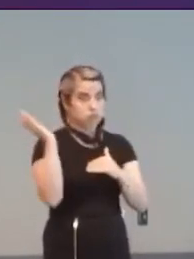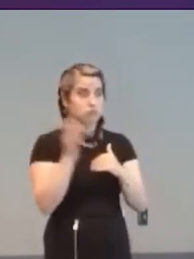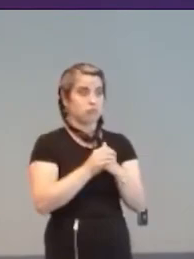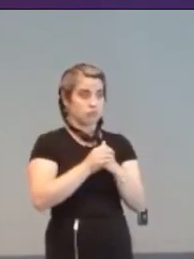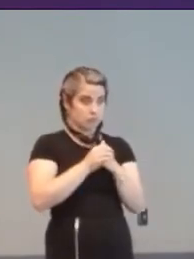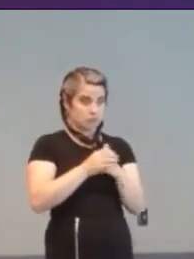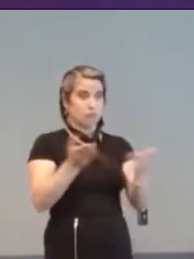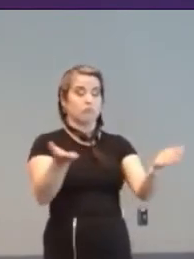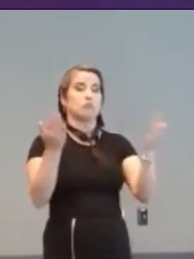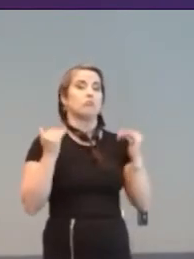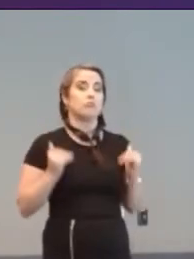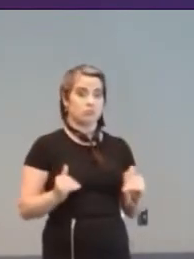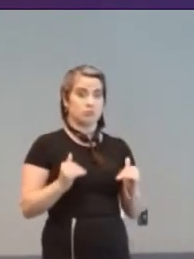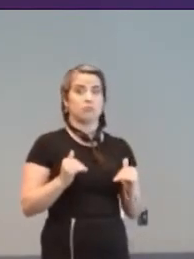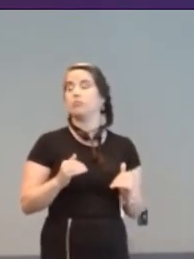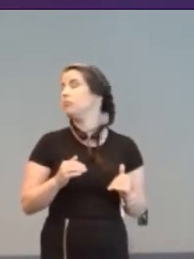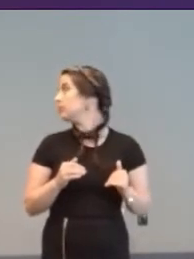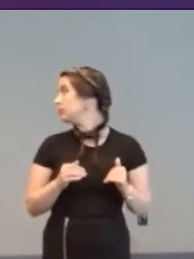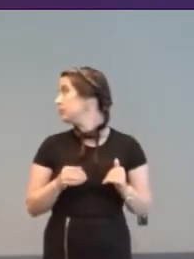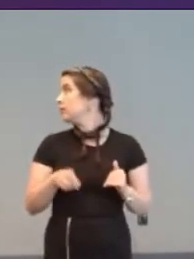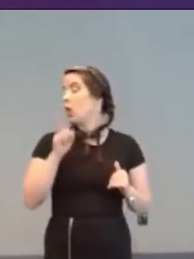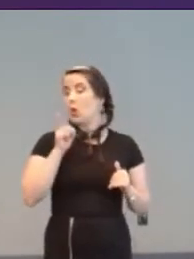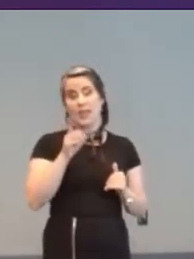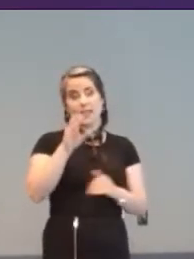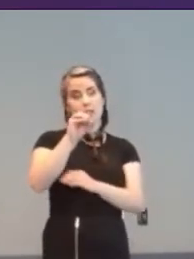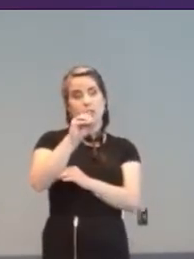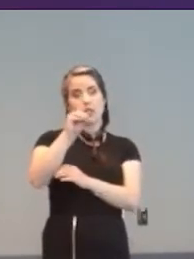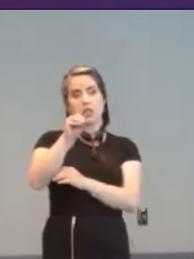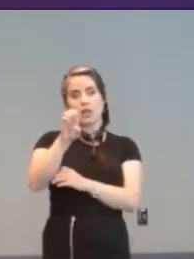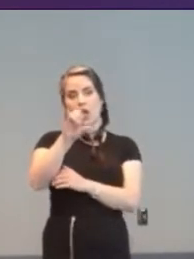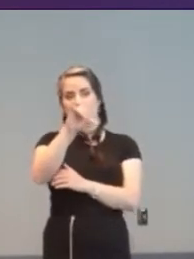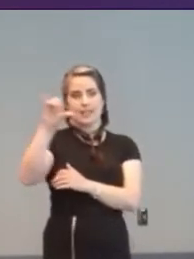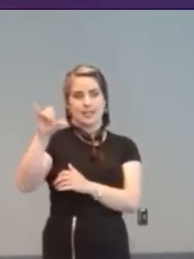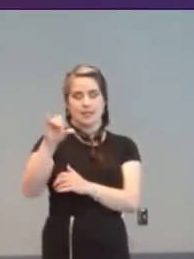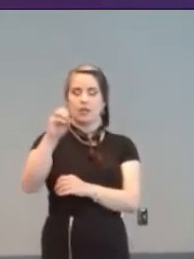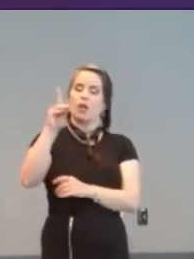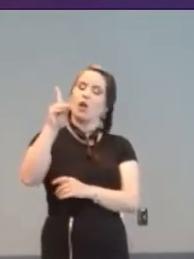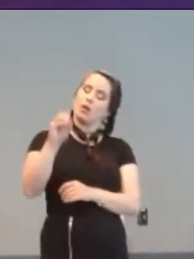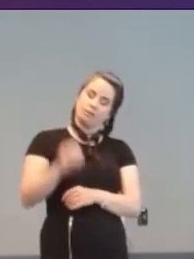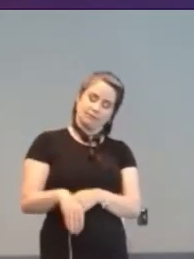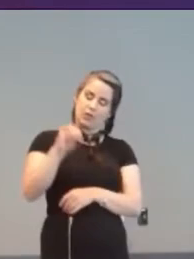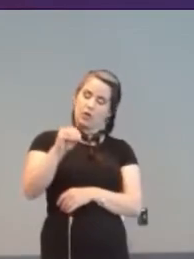This chin-controlled Magnavox Odyssey and sip-puff pinball machine date from 1972.